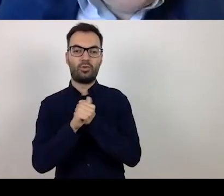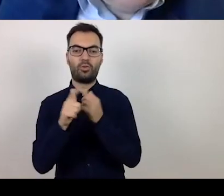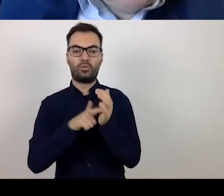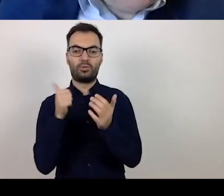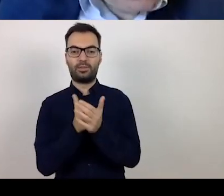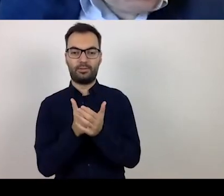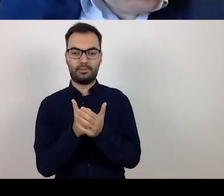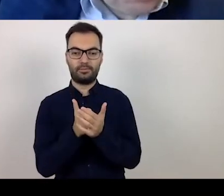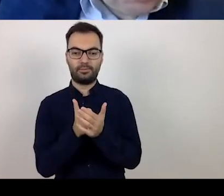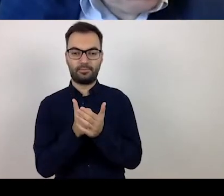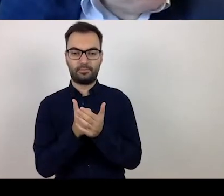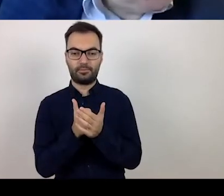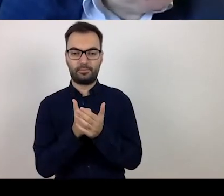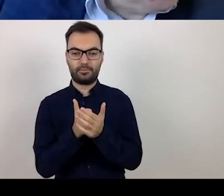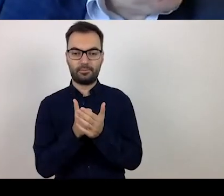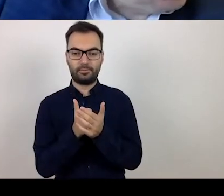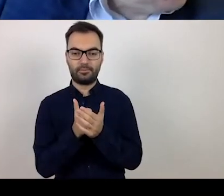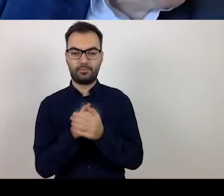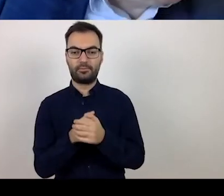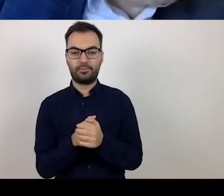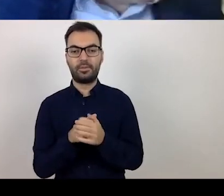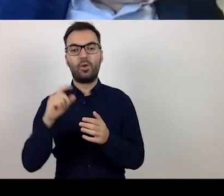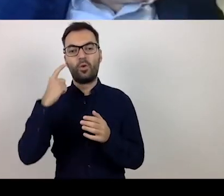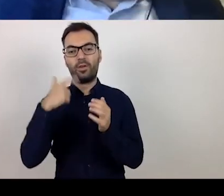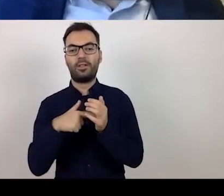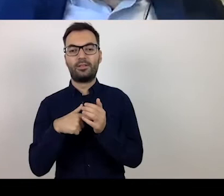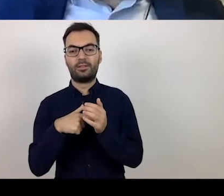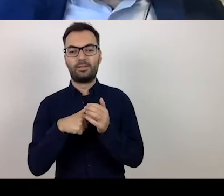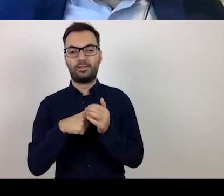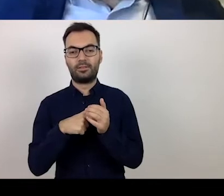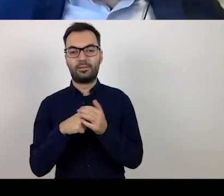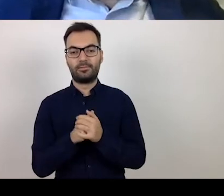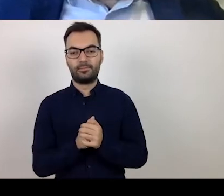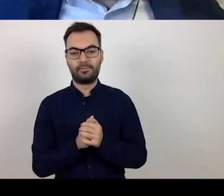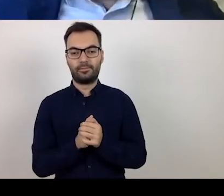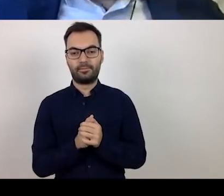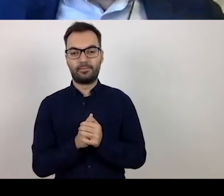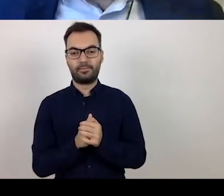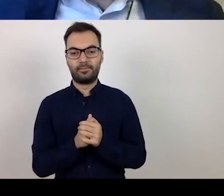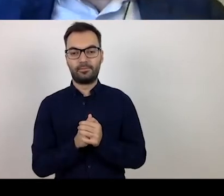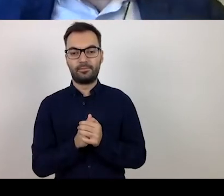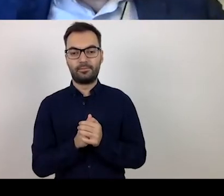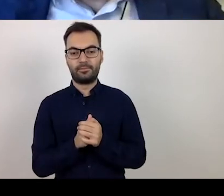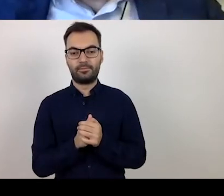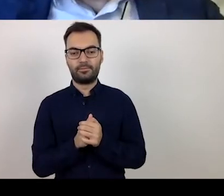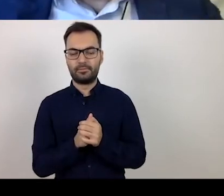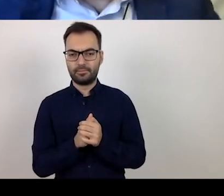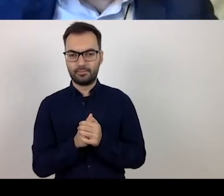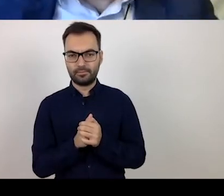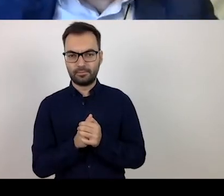concerning issues directly related to common solutions,